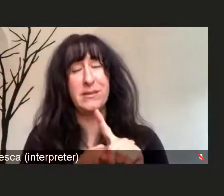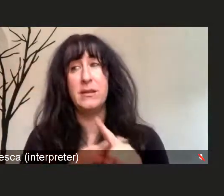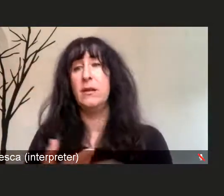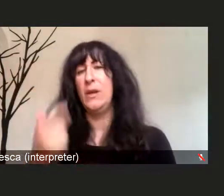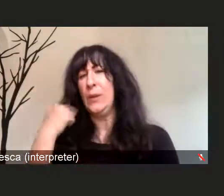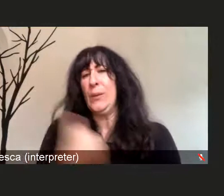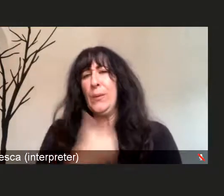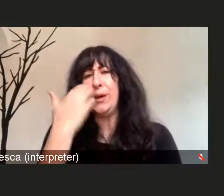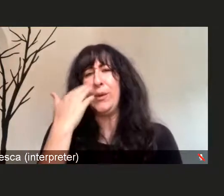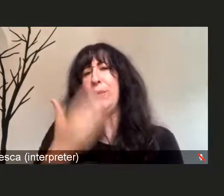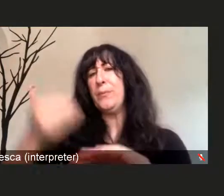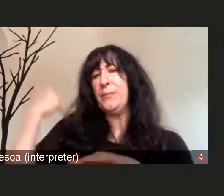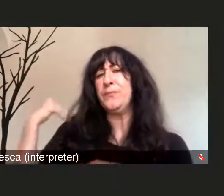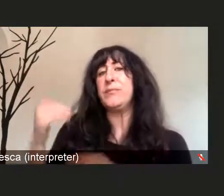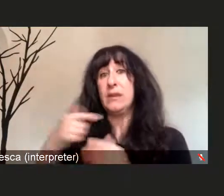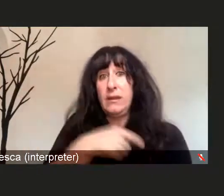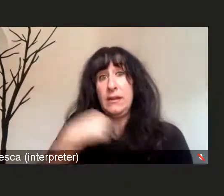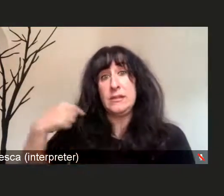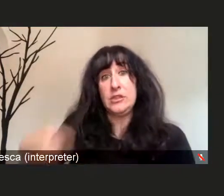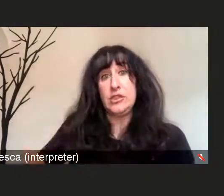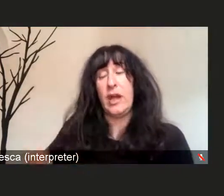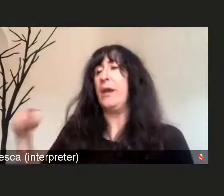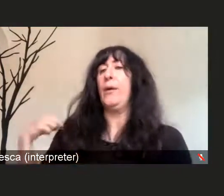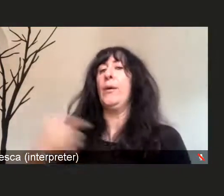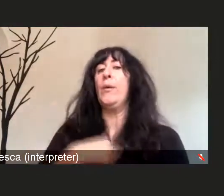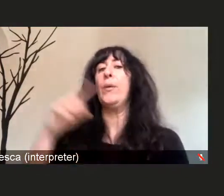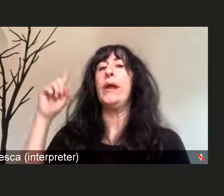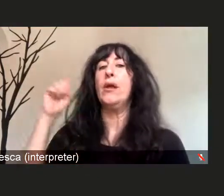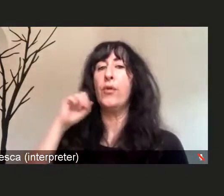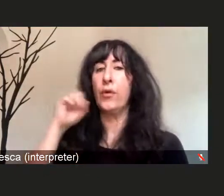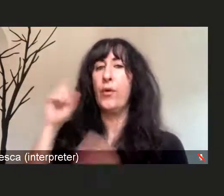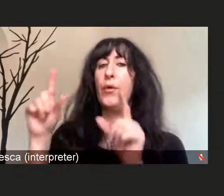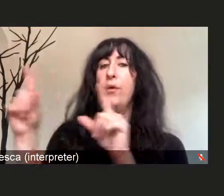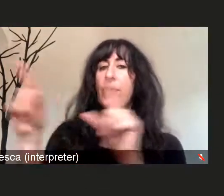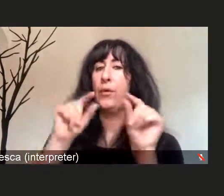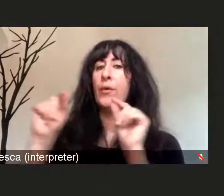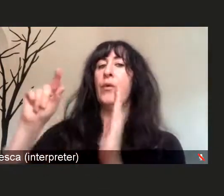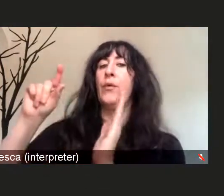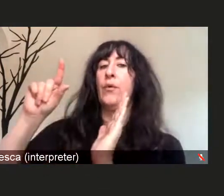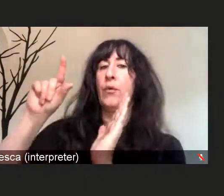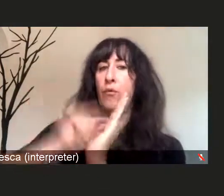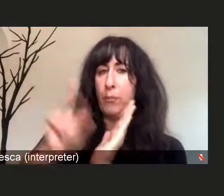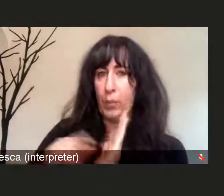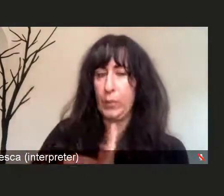or we heard reports from China in December of 2019 about a respiratory illness.